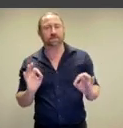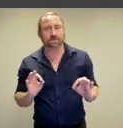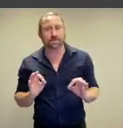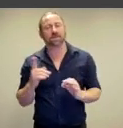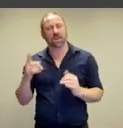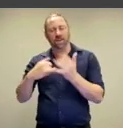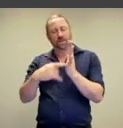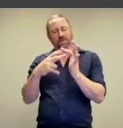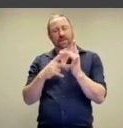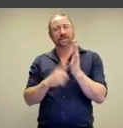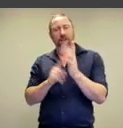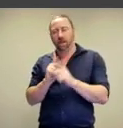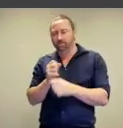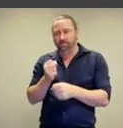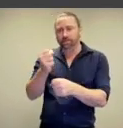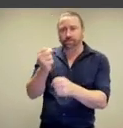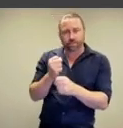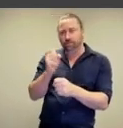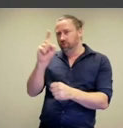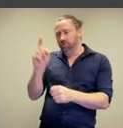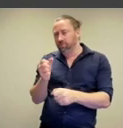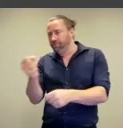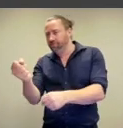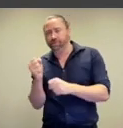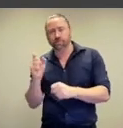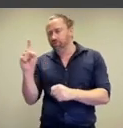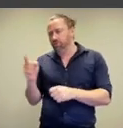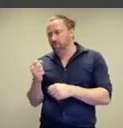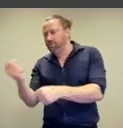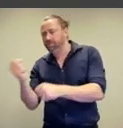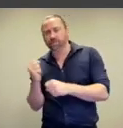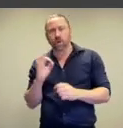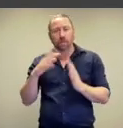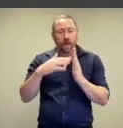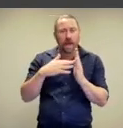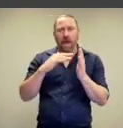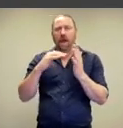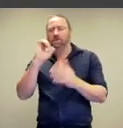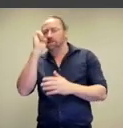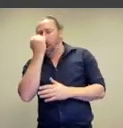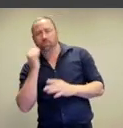of representing either a nude or a shovel. They're not painted, they're